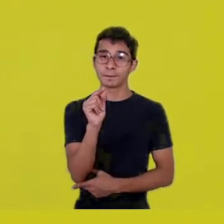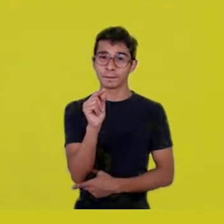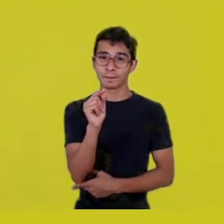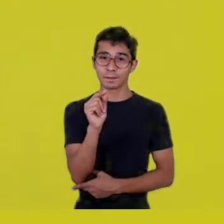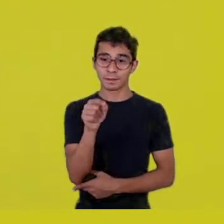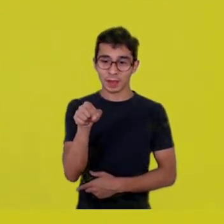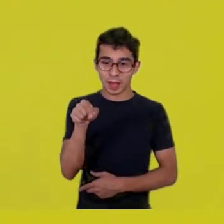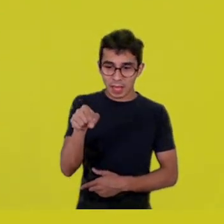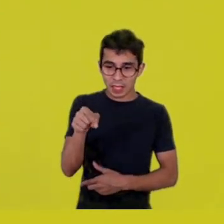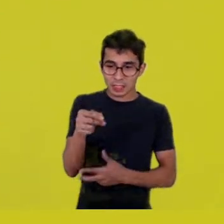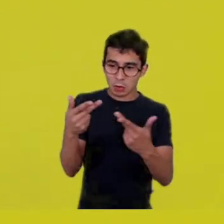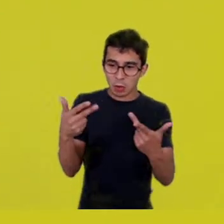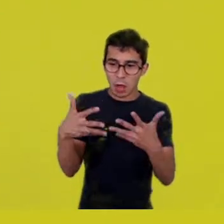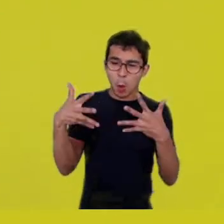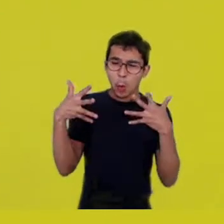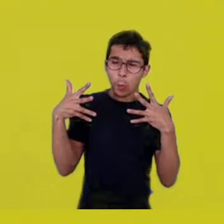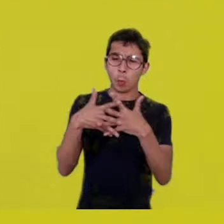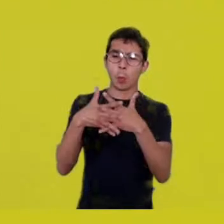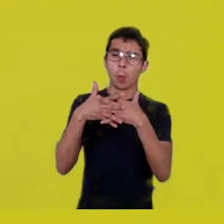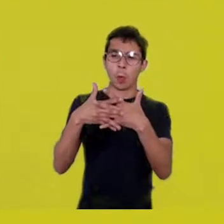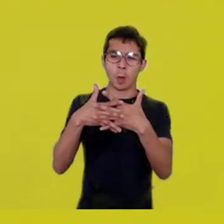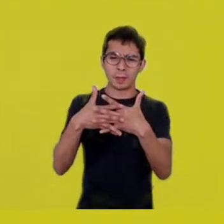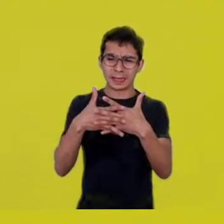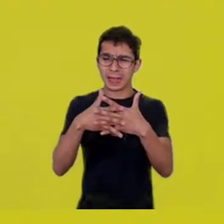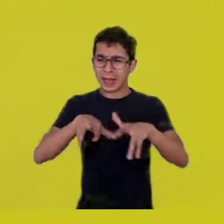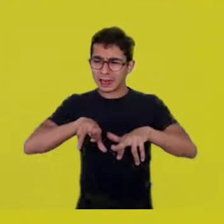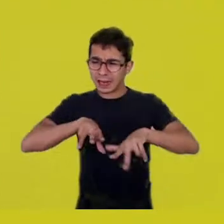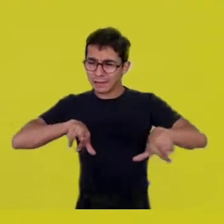with this idea of syncretism.